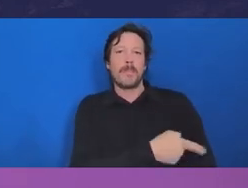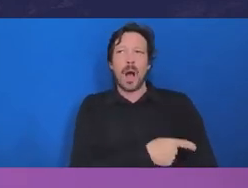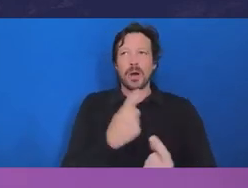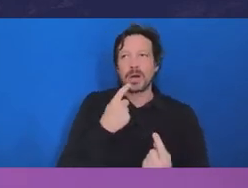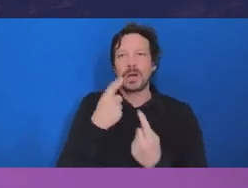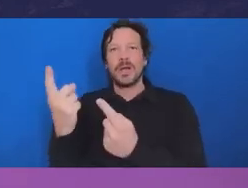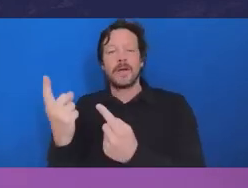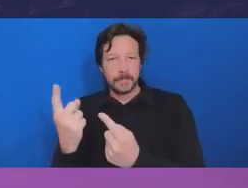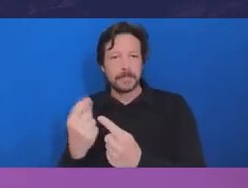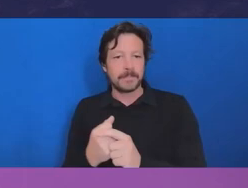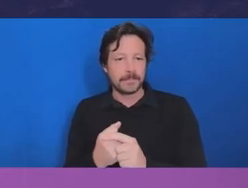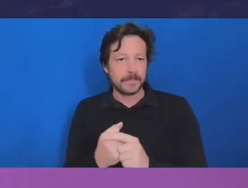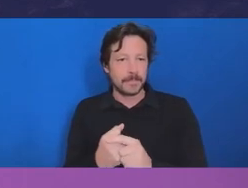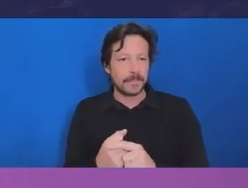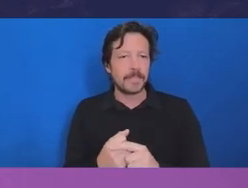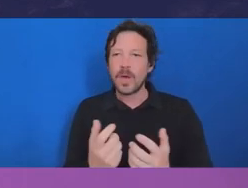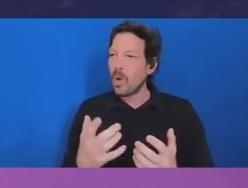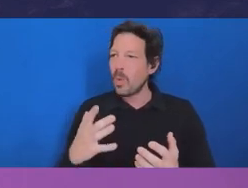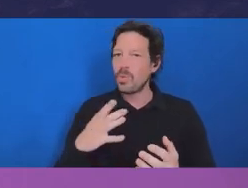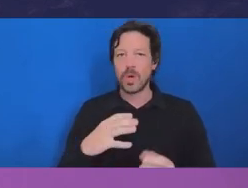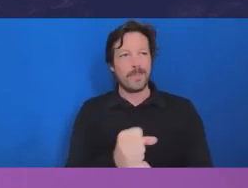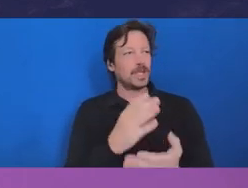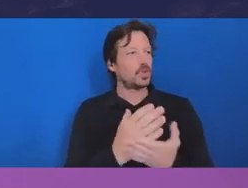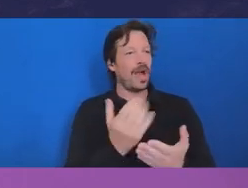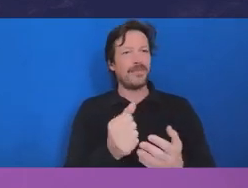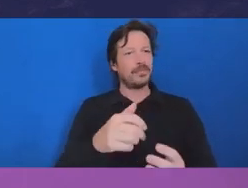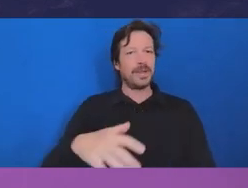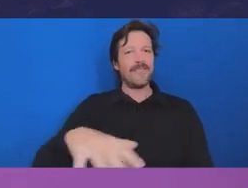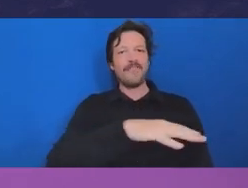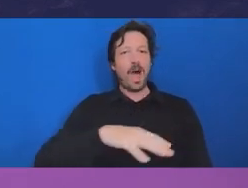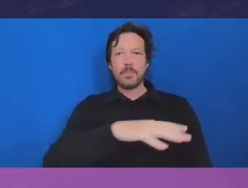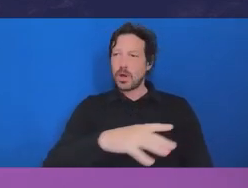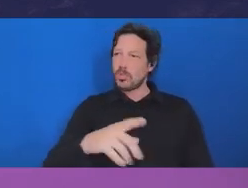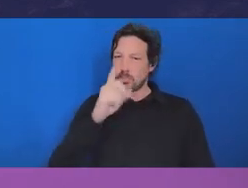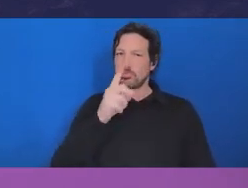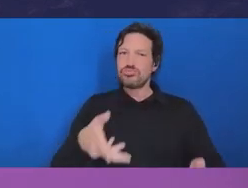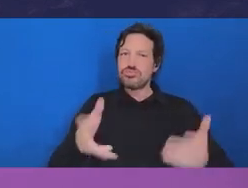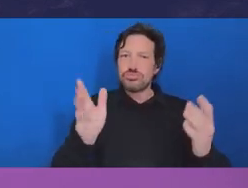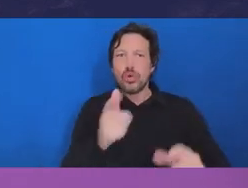in which people feel free to to to challenge. I think I would just mention the whistleblowing regime